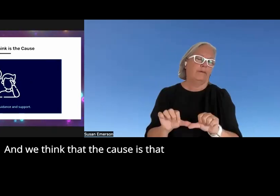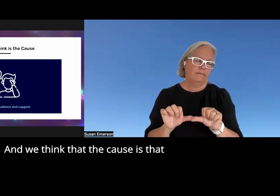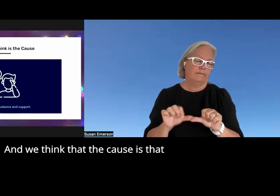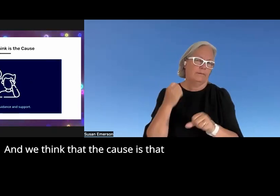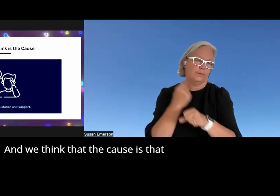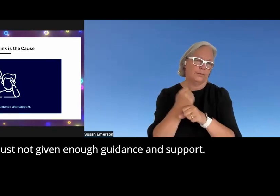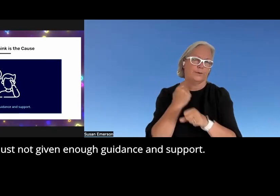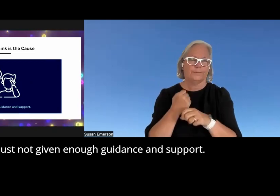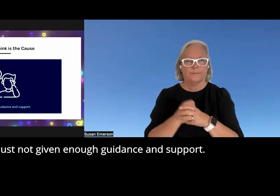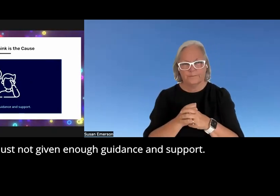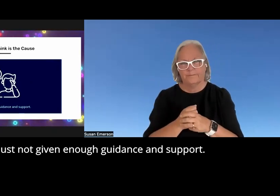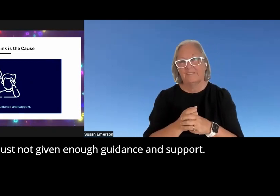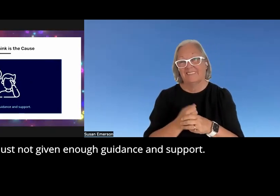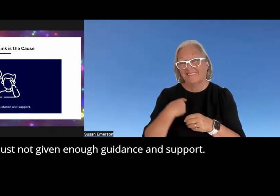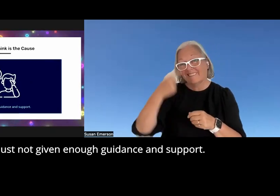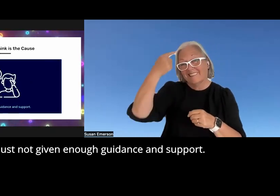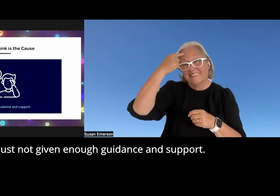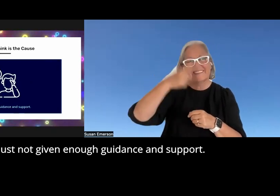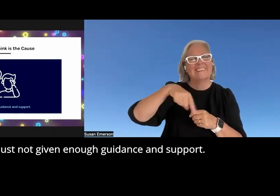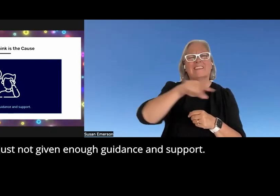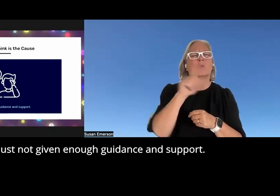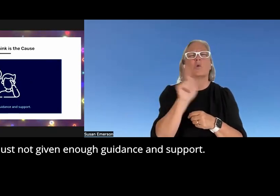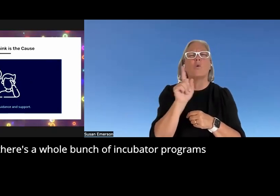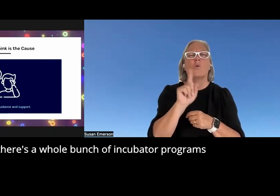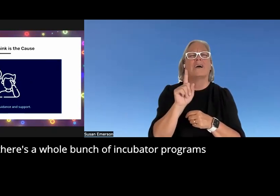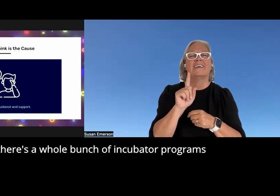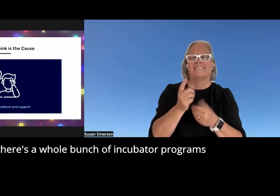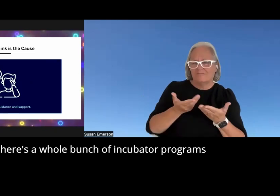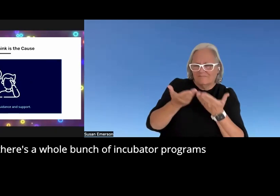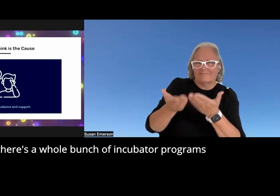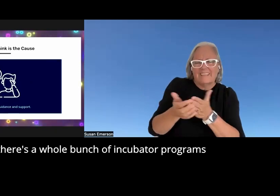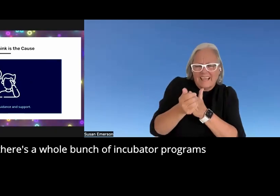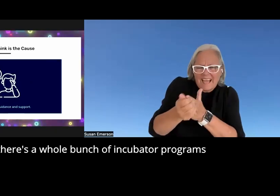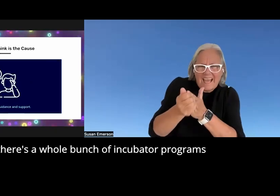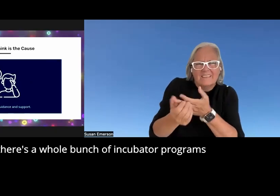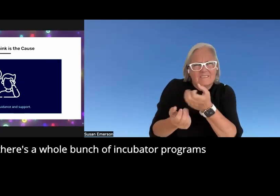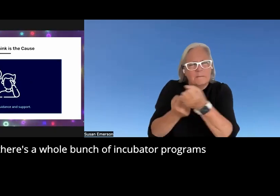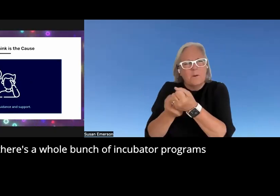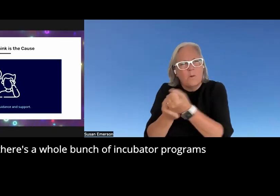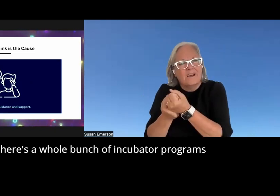is that they're just not given enough guidance and support and so there's a whole bunch of incubator